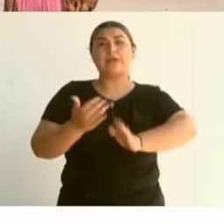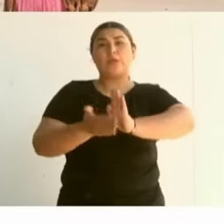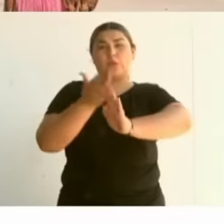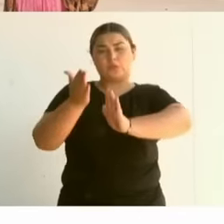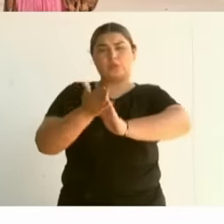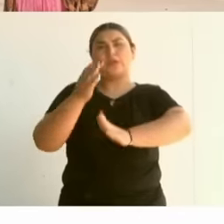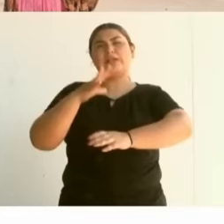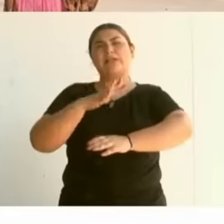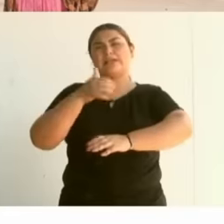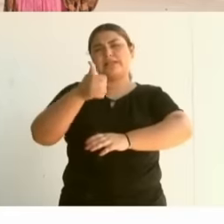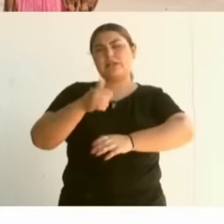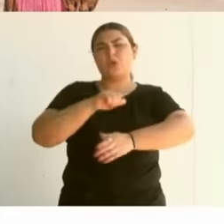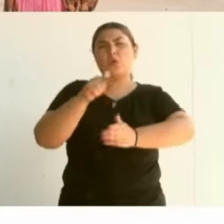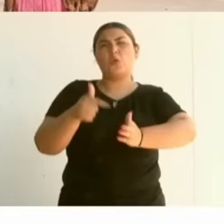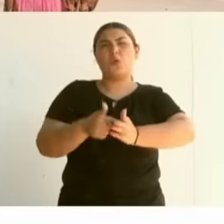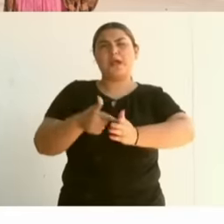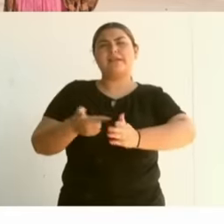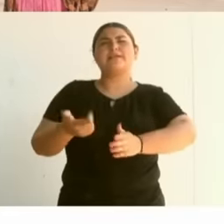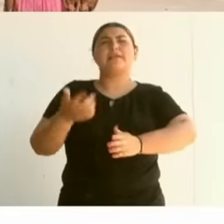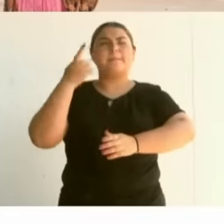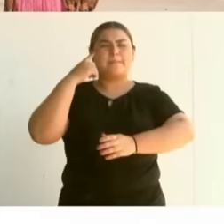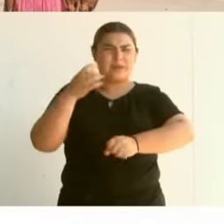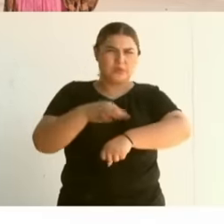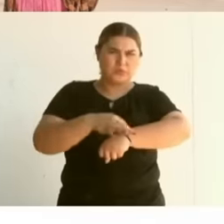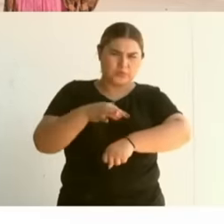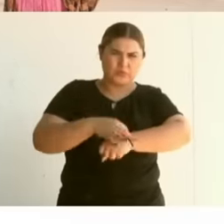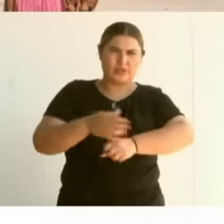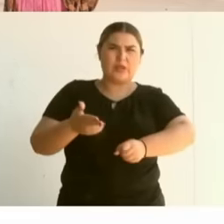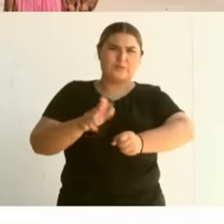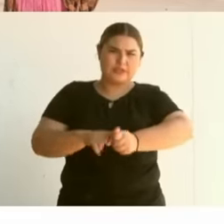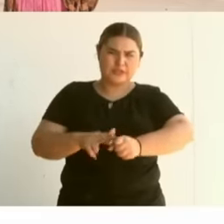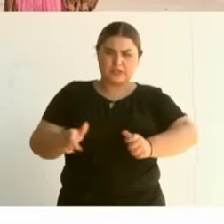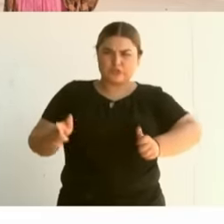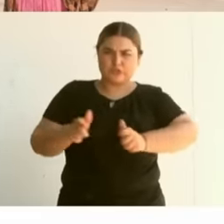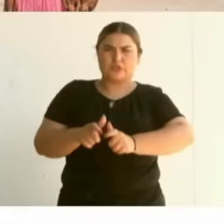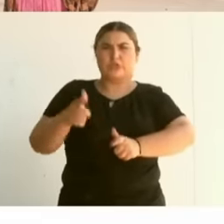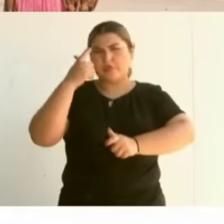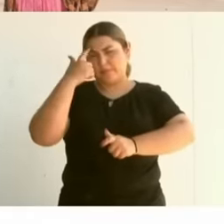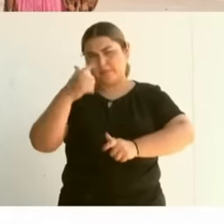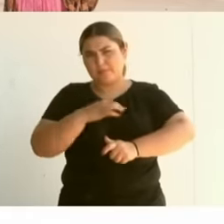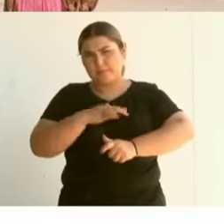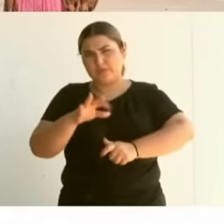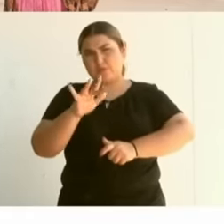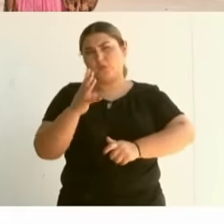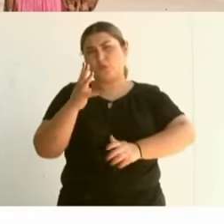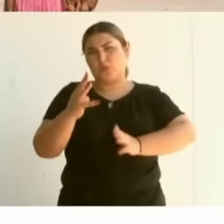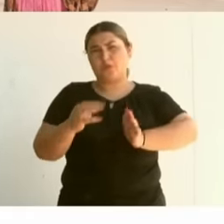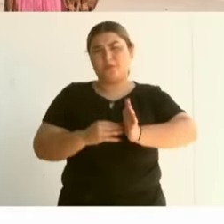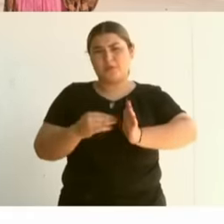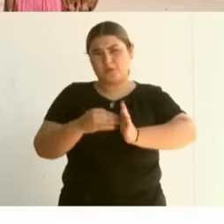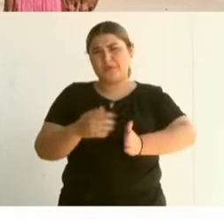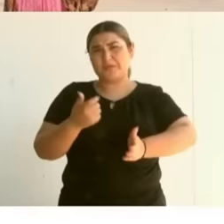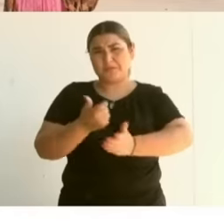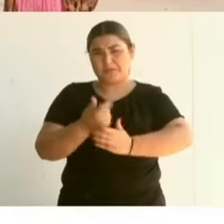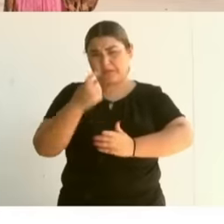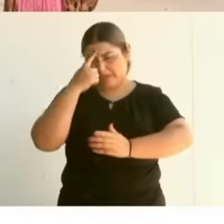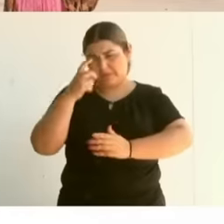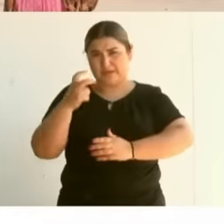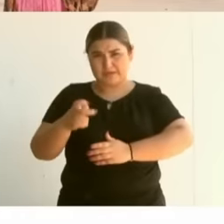for an investment of 54 million pesos and finally I would like to highlight that